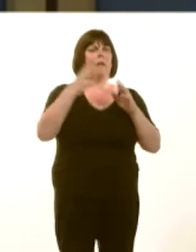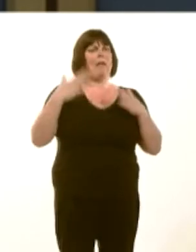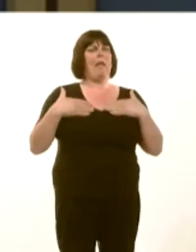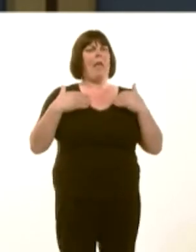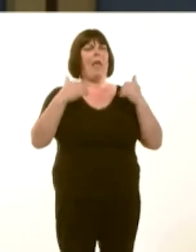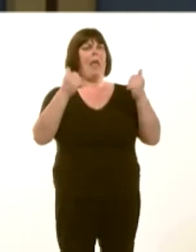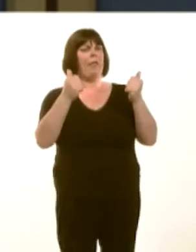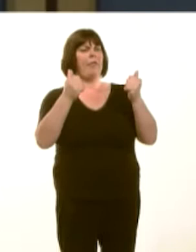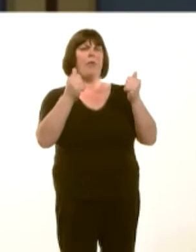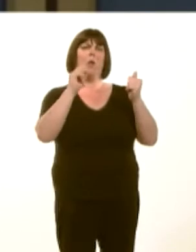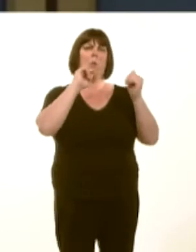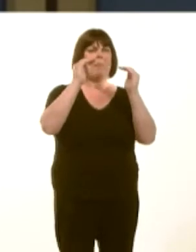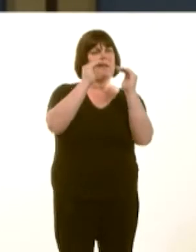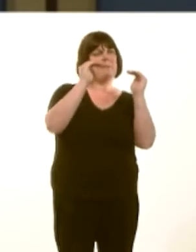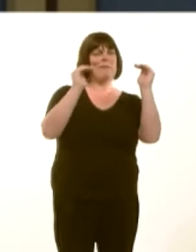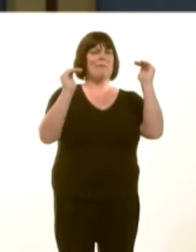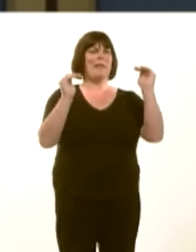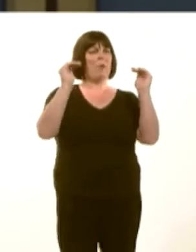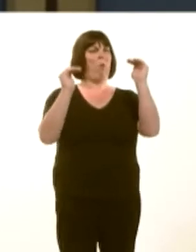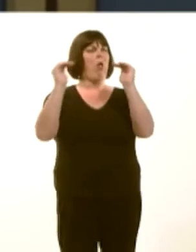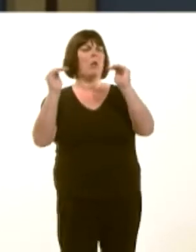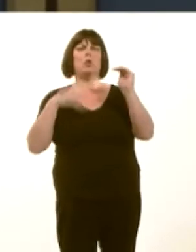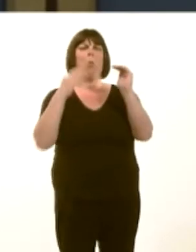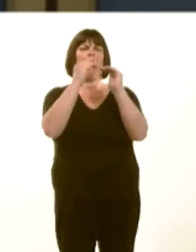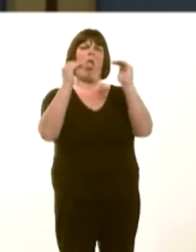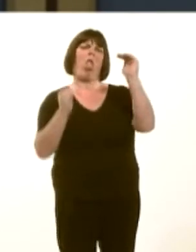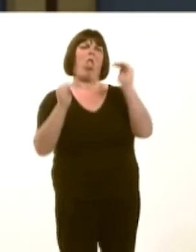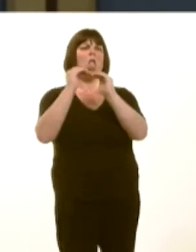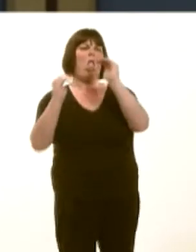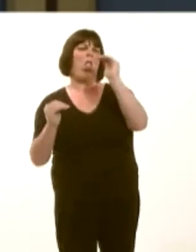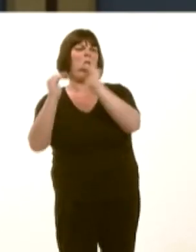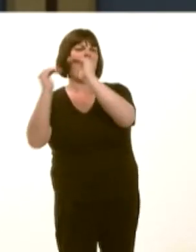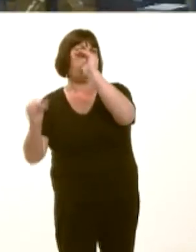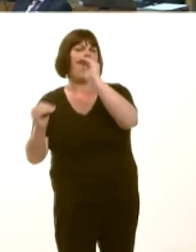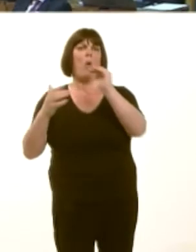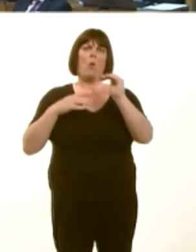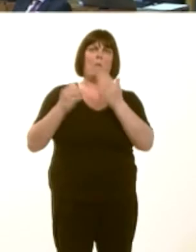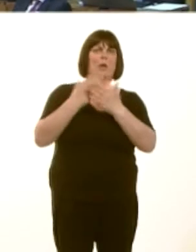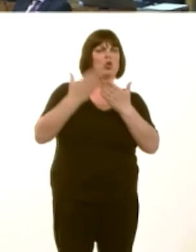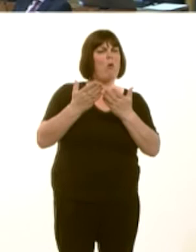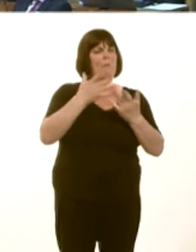that it isnít widened, and we should be doing all we can to provide a service that is truly equal and fair for everybody.